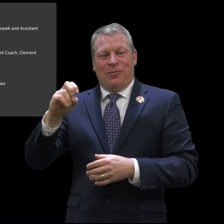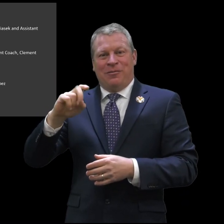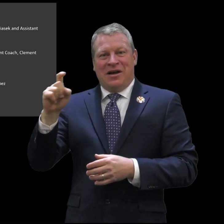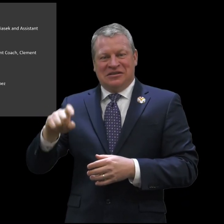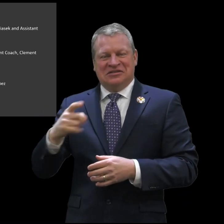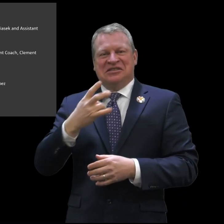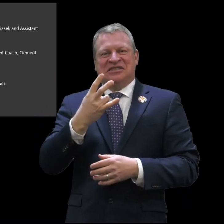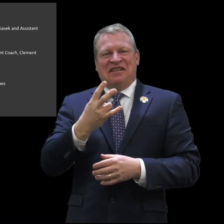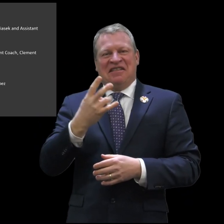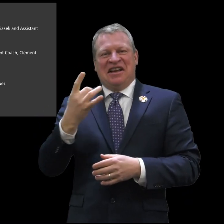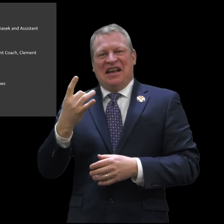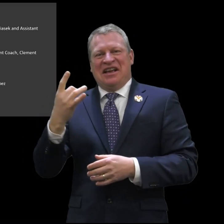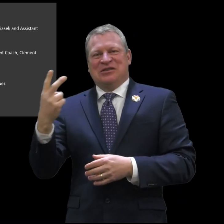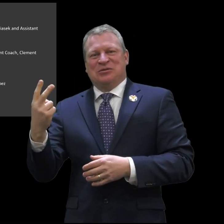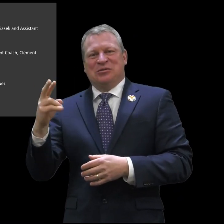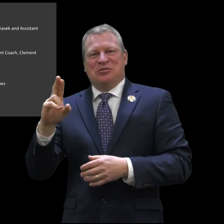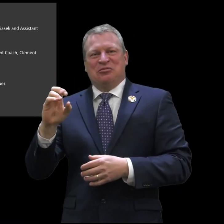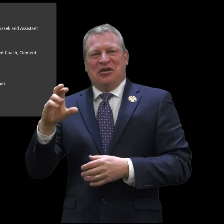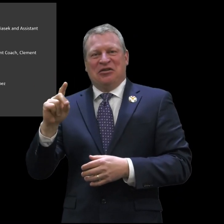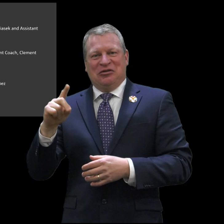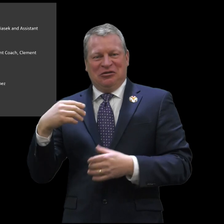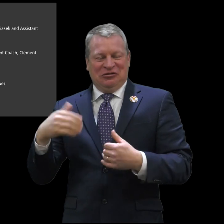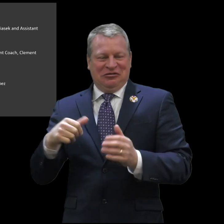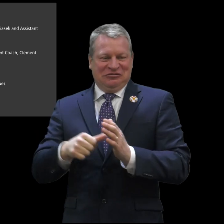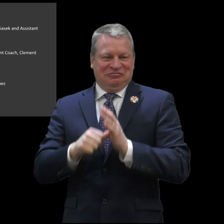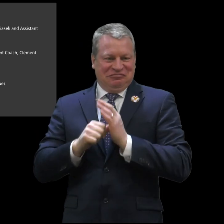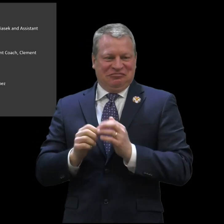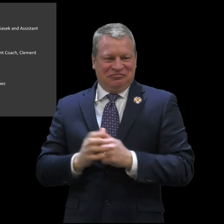Lopez. They had a 7-8-2 record very